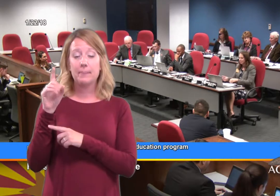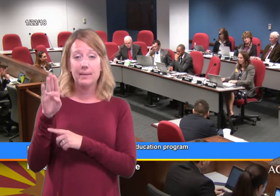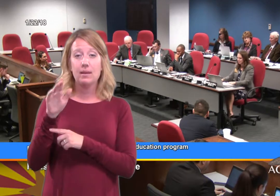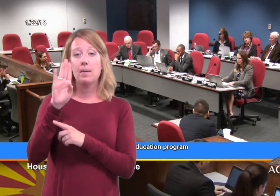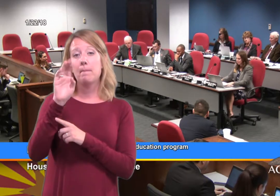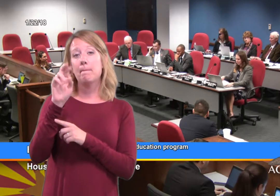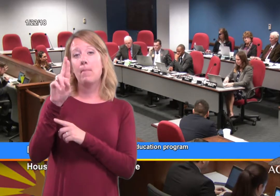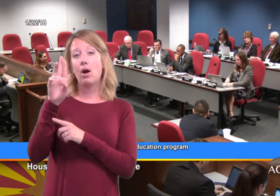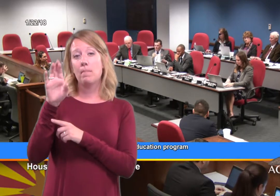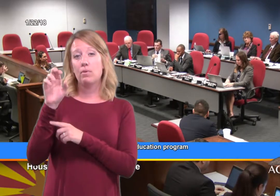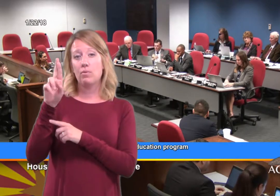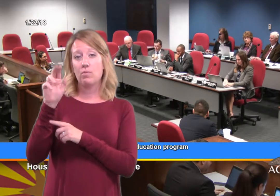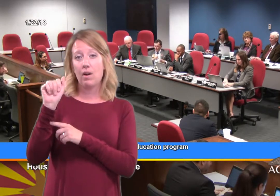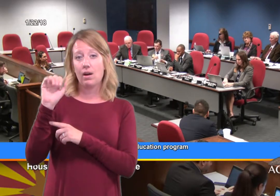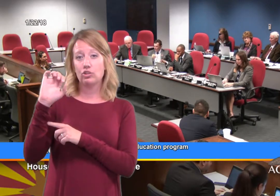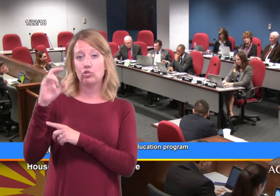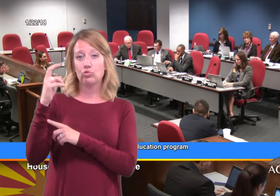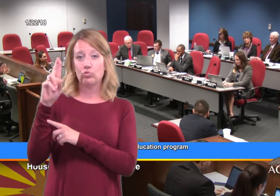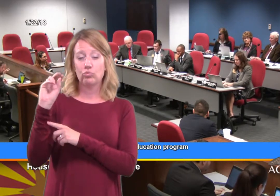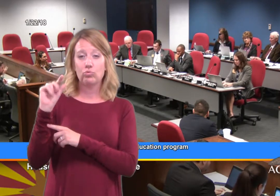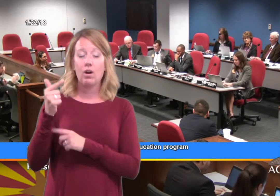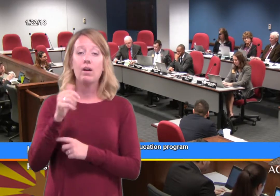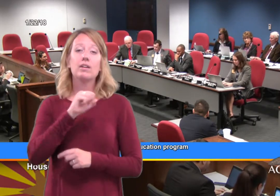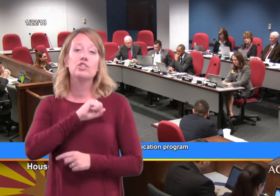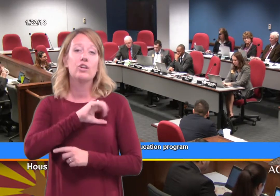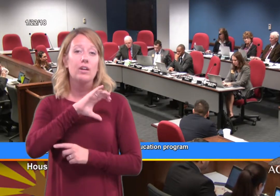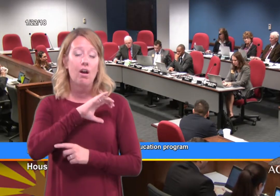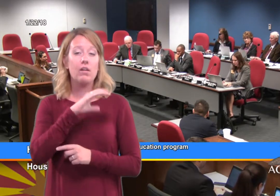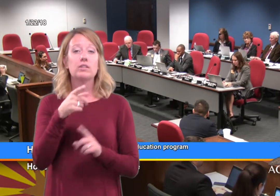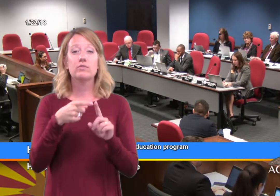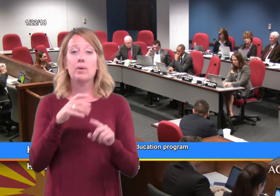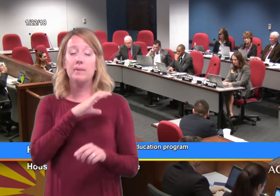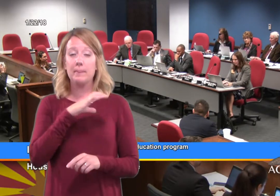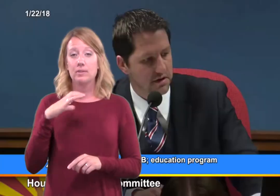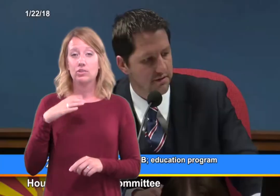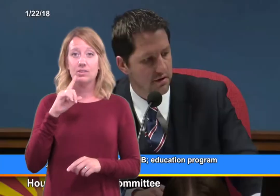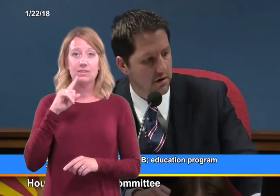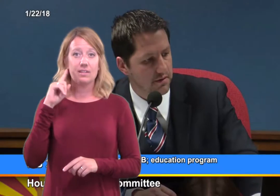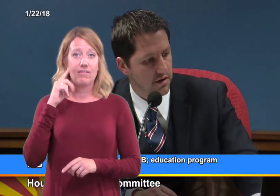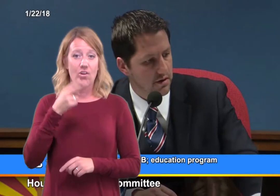for the bill, Barbara Schrag; for the bill, Sherri Collins representing the Arizona Commission for the Deaf and Hard of Hearing;